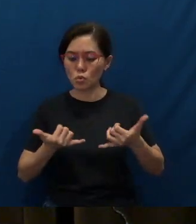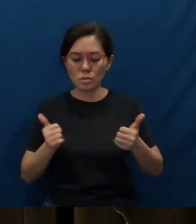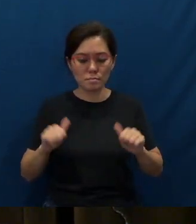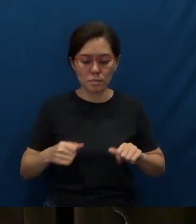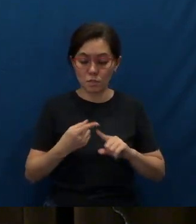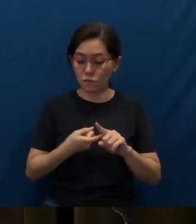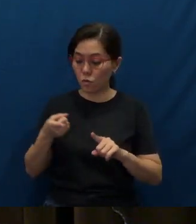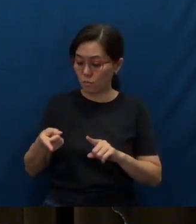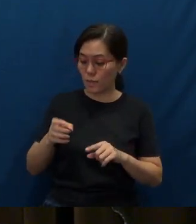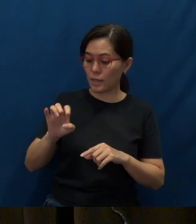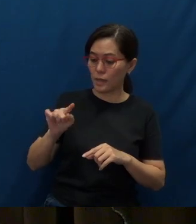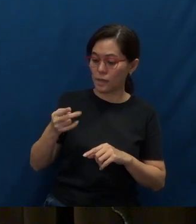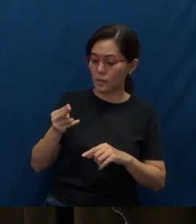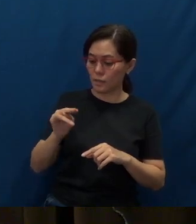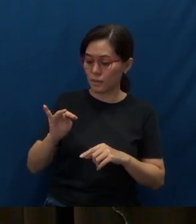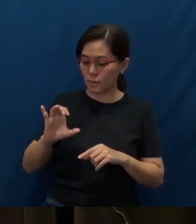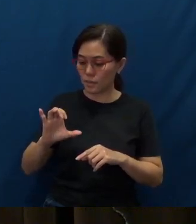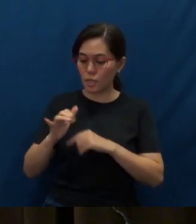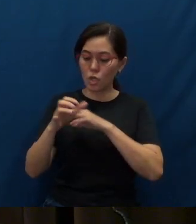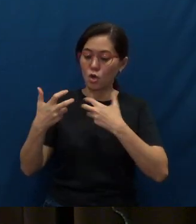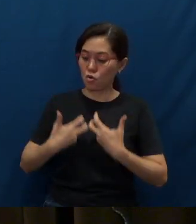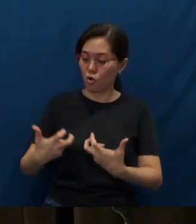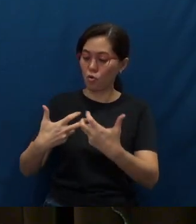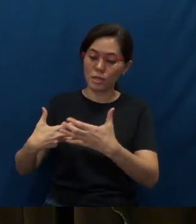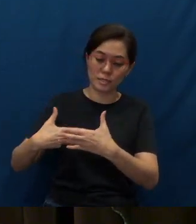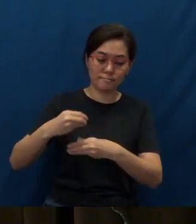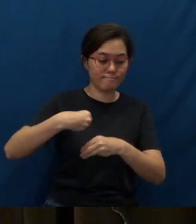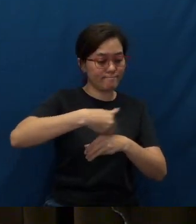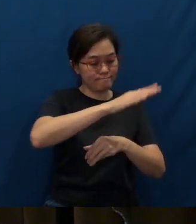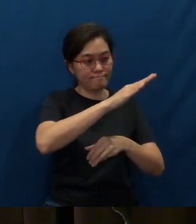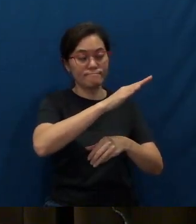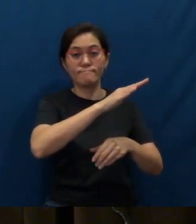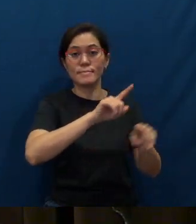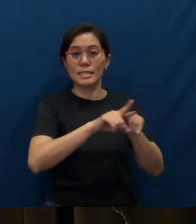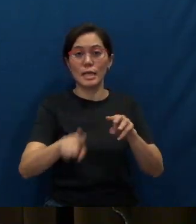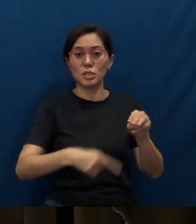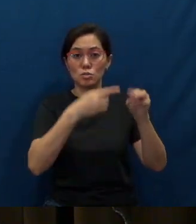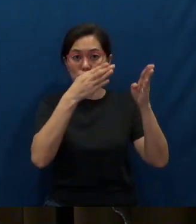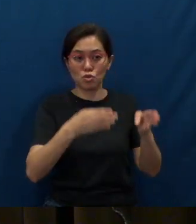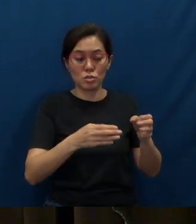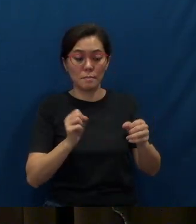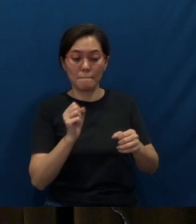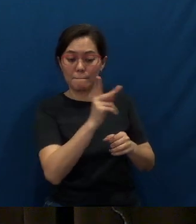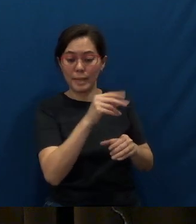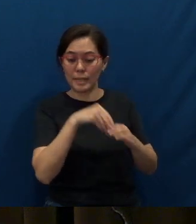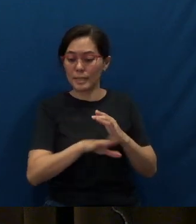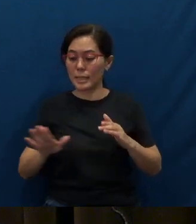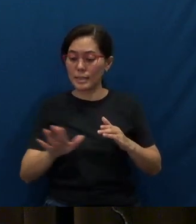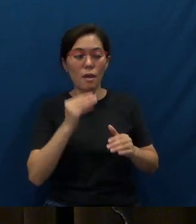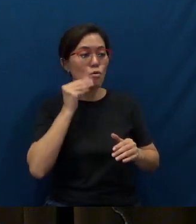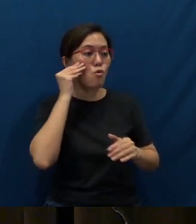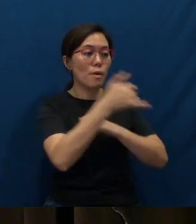congregations to be sent out as missionaries back to their homeland, where neither